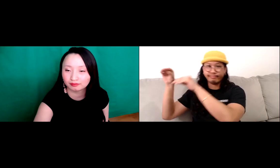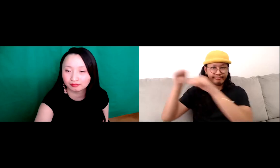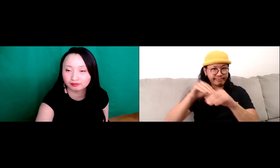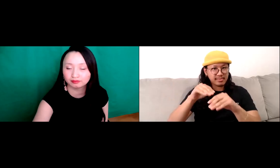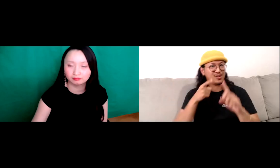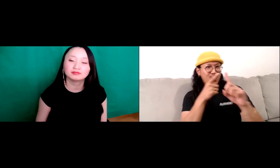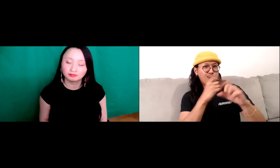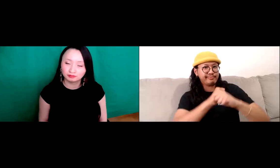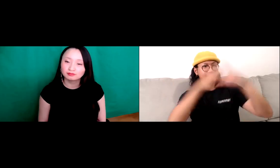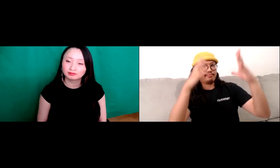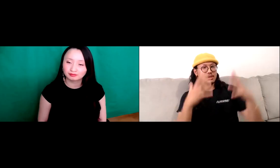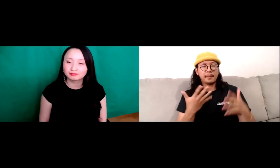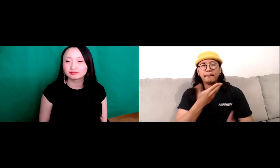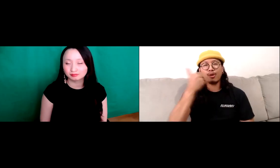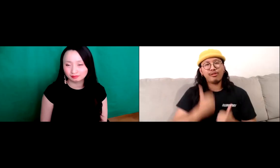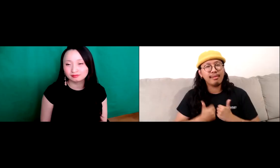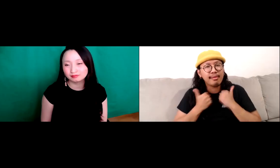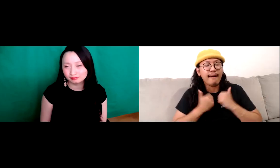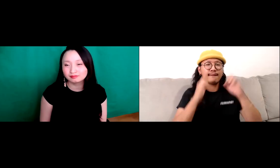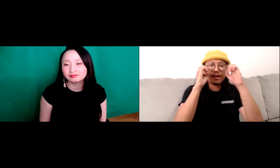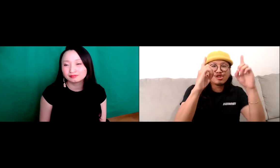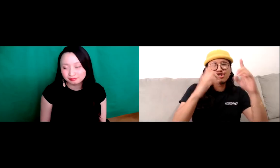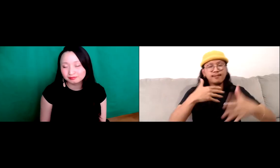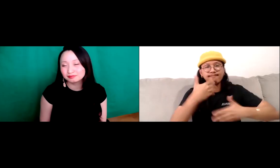American. My parents moved from the Philippines. In